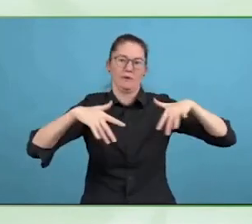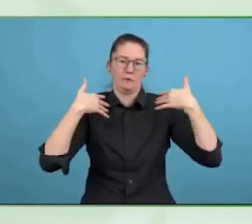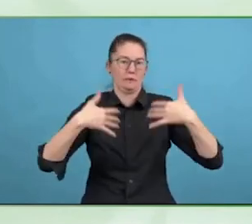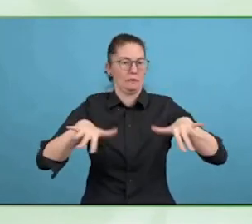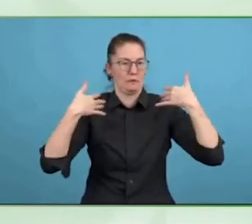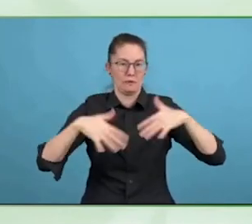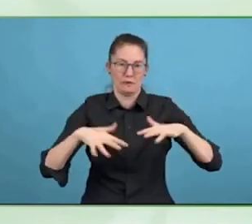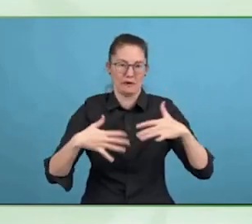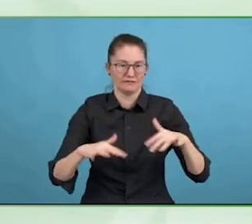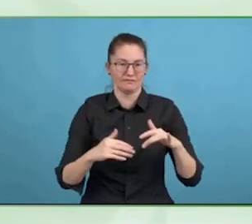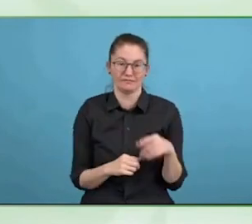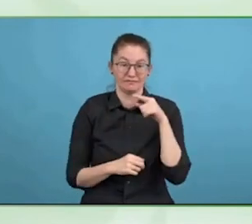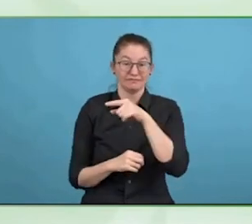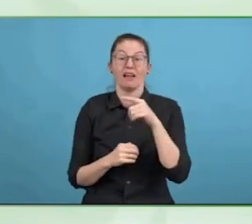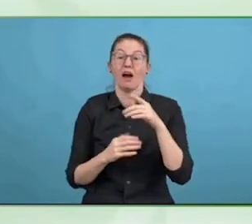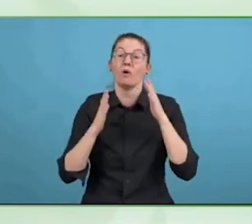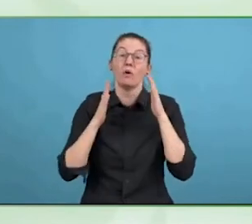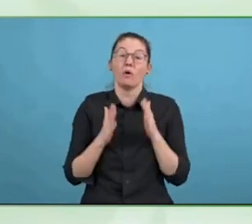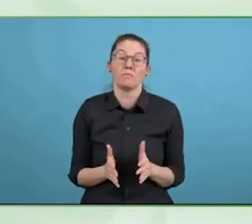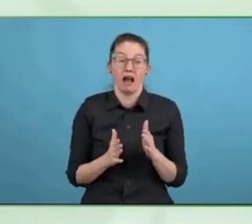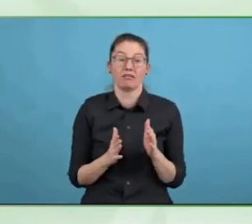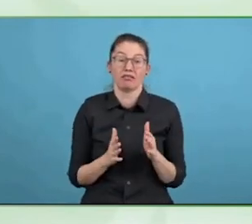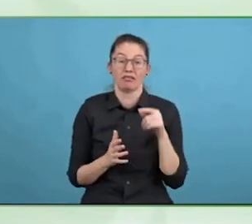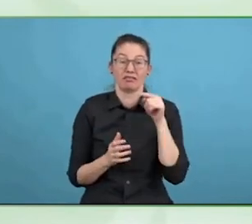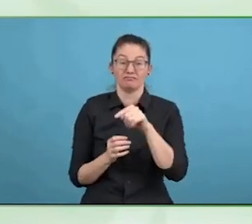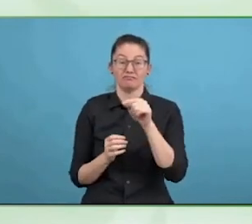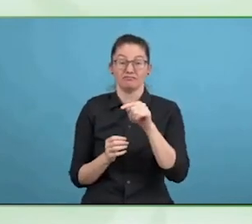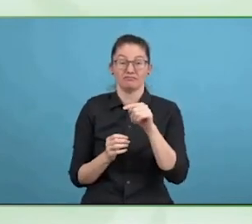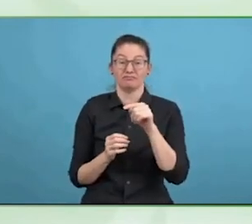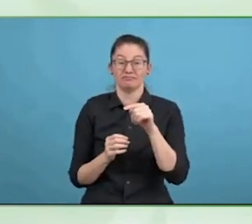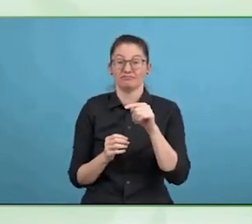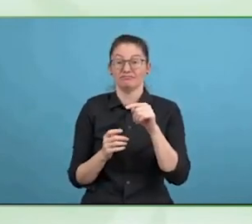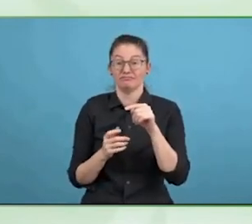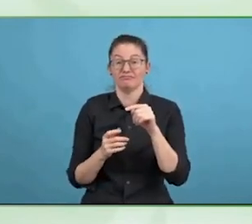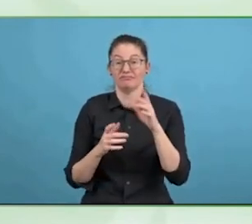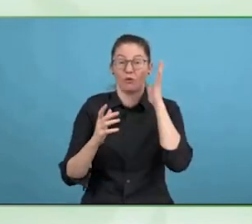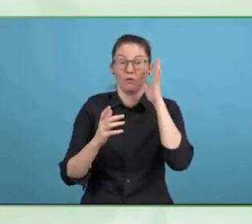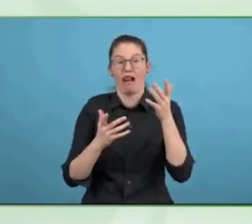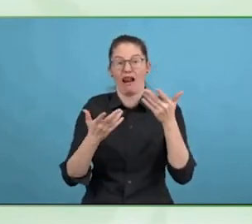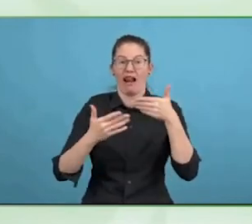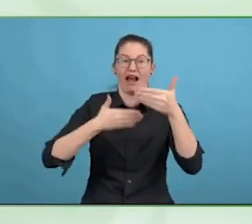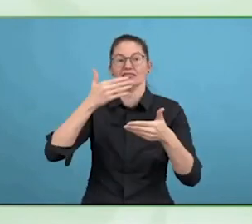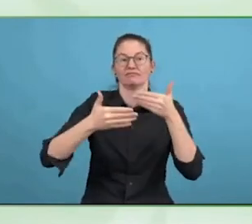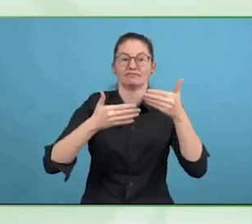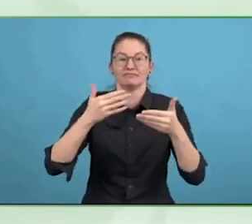listen to one camp, AI, open source technology can take over everything?